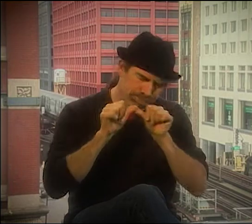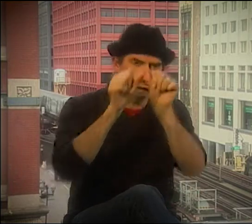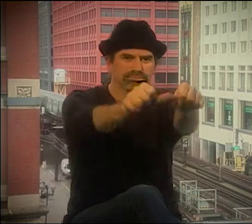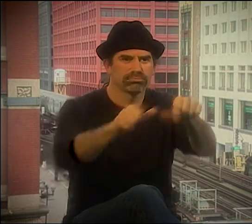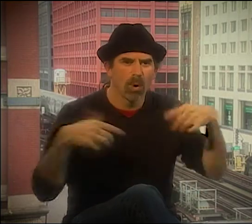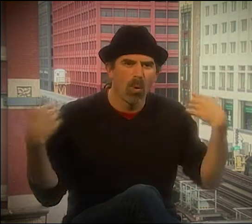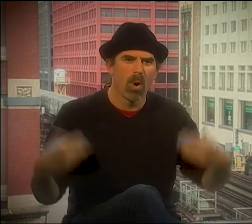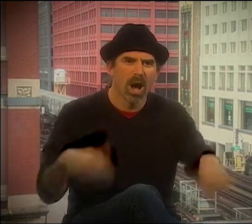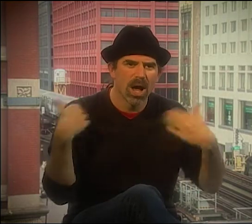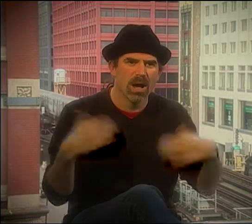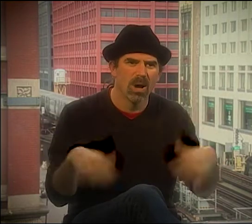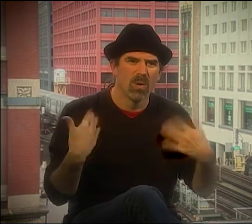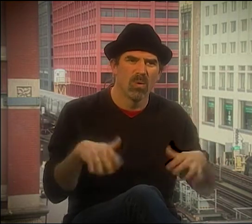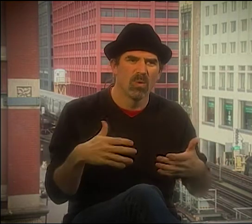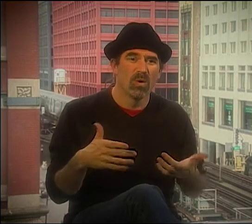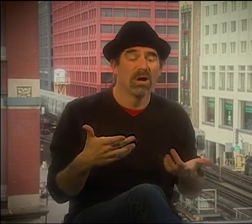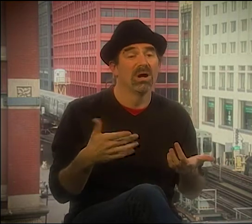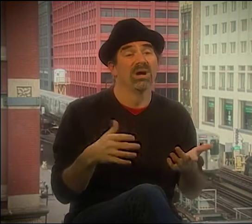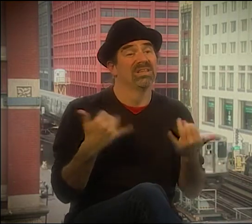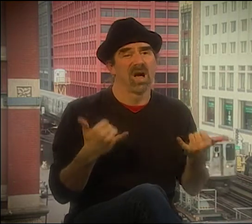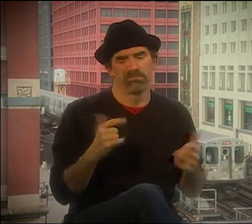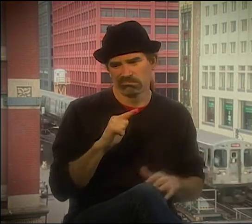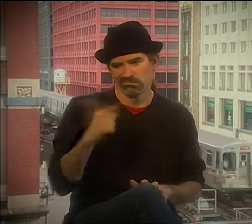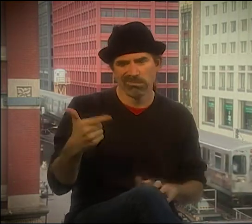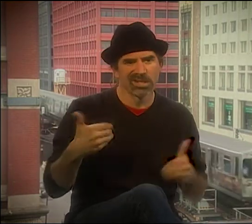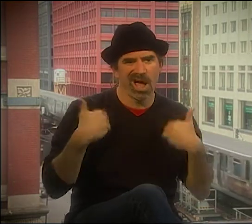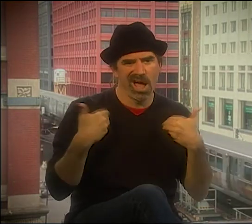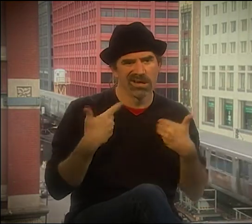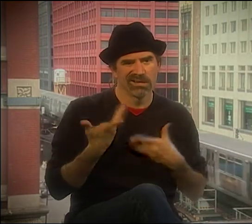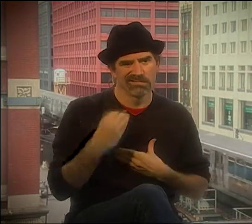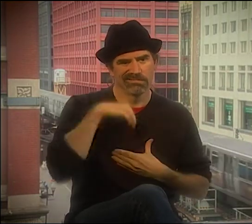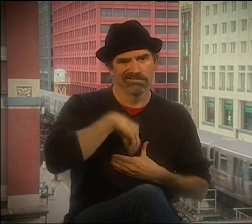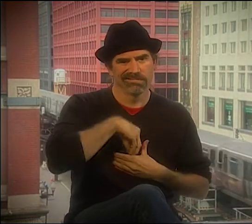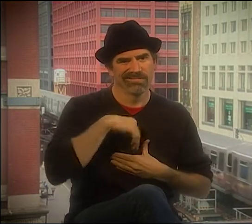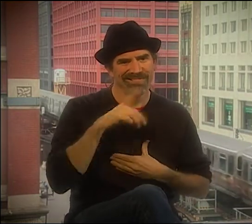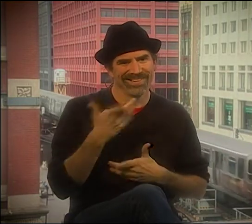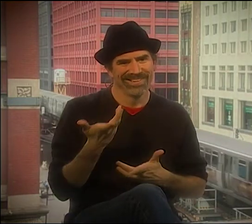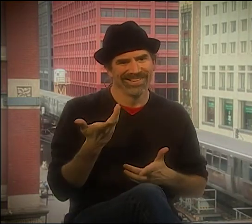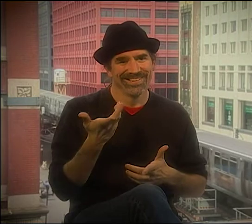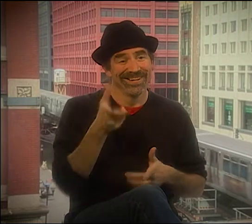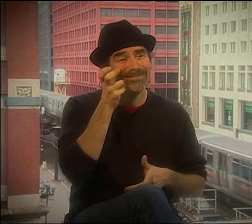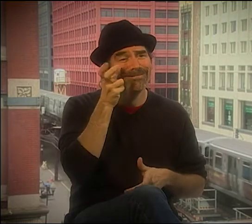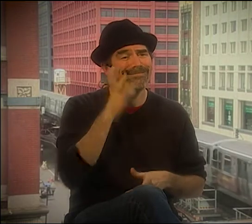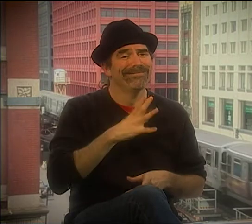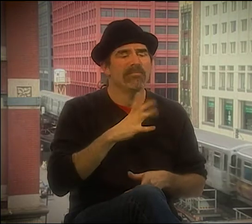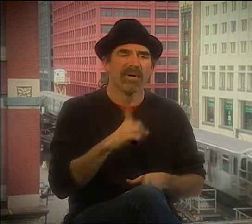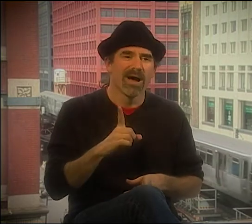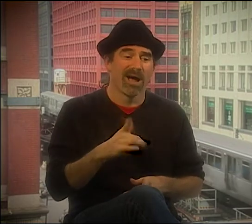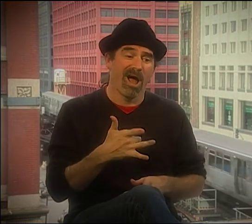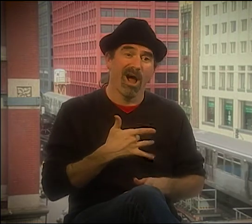AND SERGE, TOO. 'COURSE, IT'S REALLY IMPORTANT TO DOCUMENT THESE THINGS AND TO HAVE THIS.